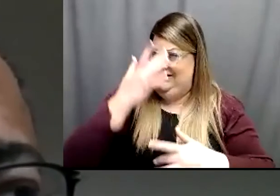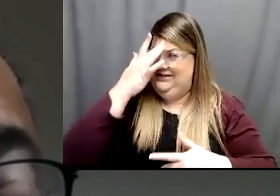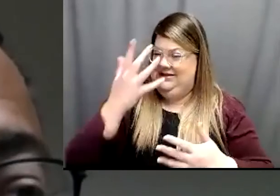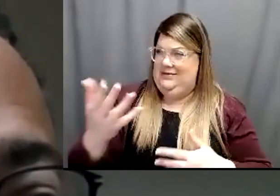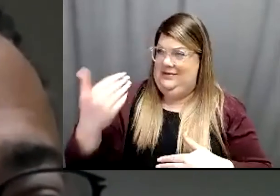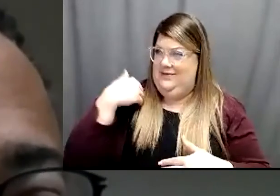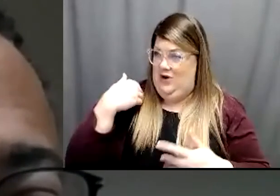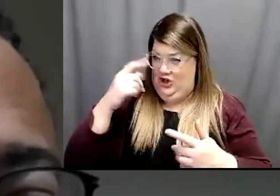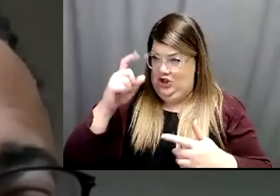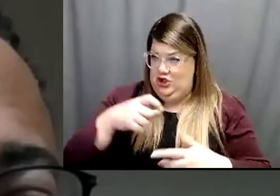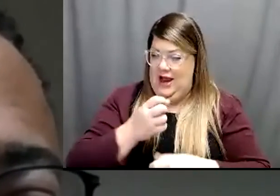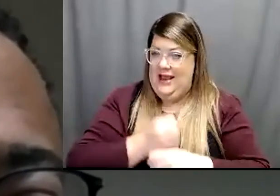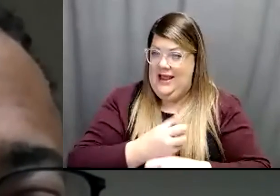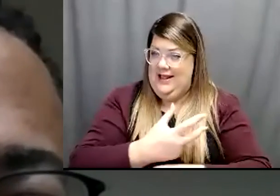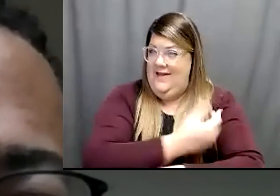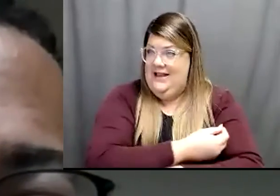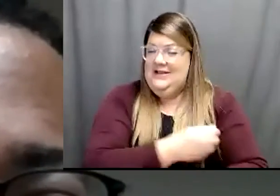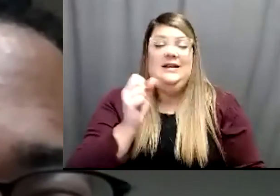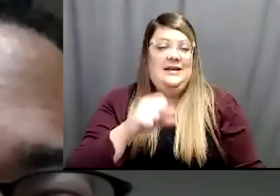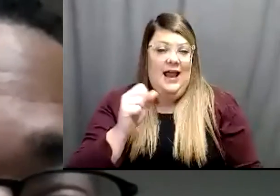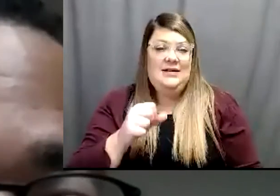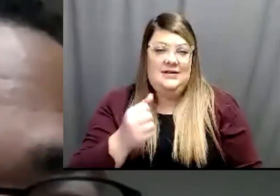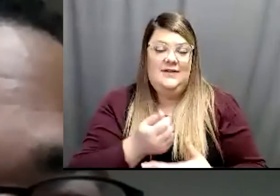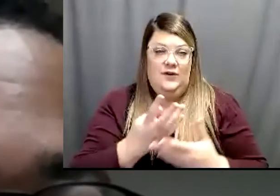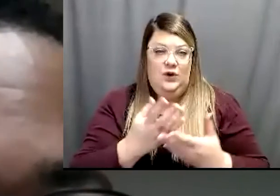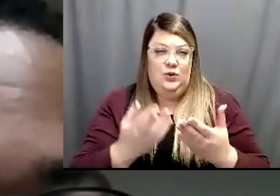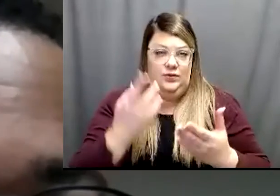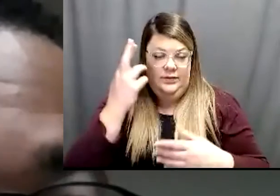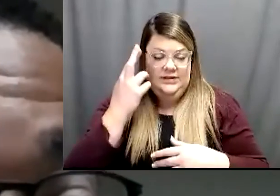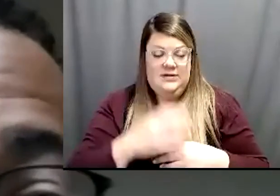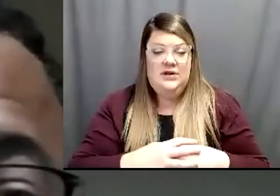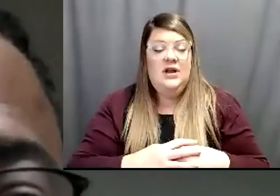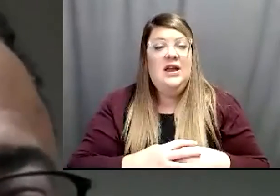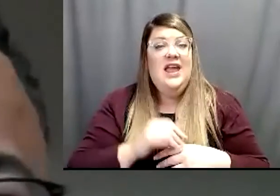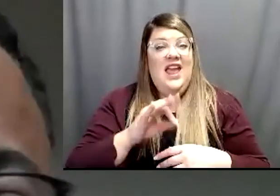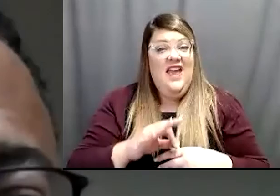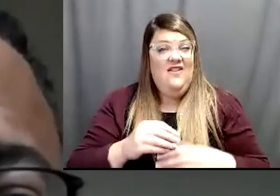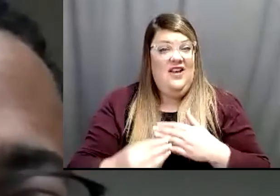The main reason is that if you have, if you are infected with COVID you can still get infected